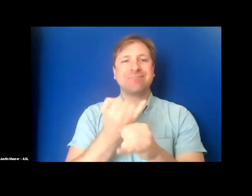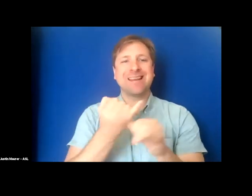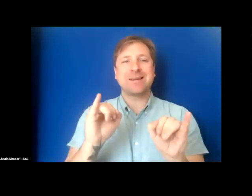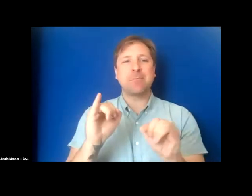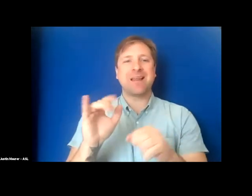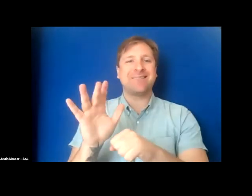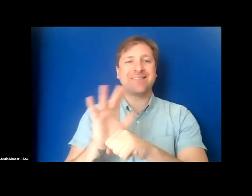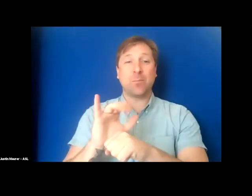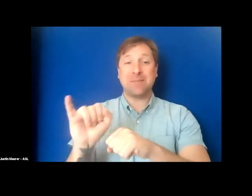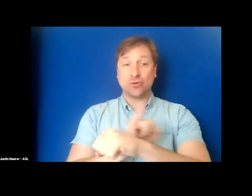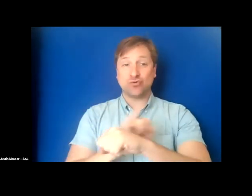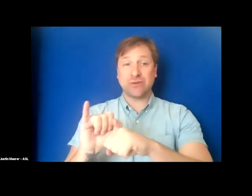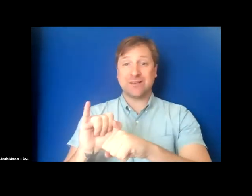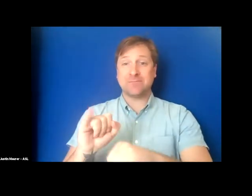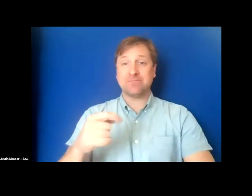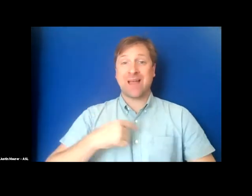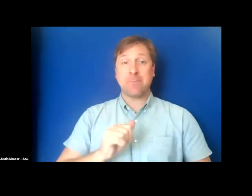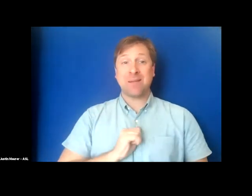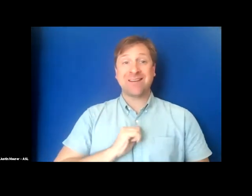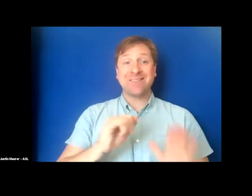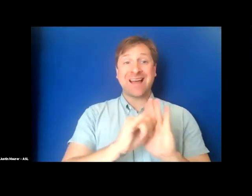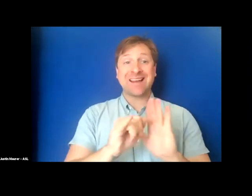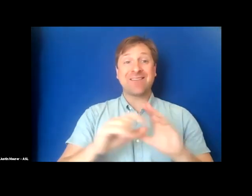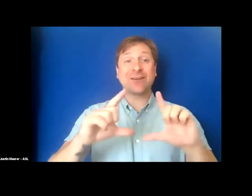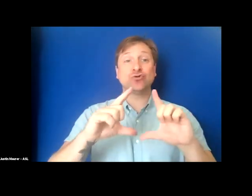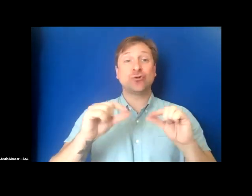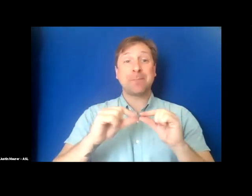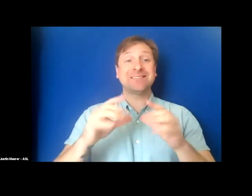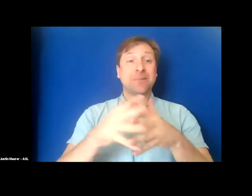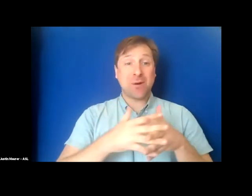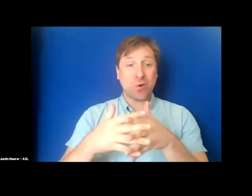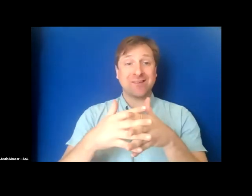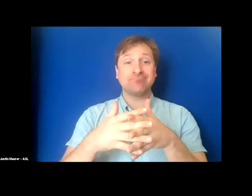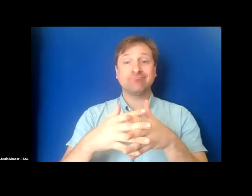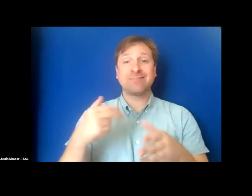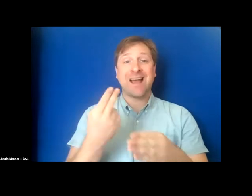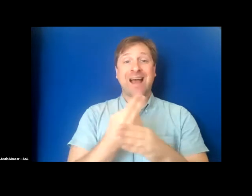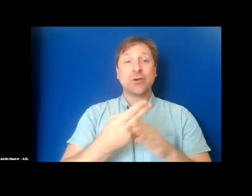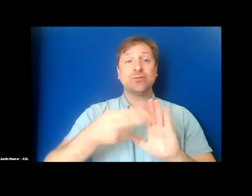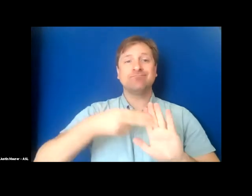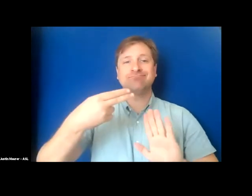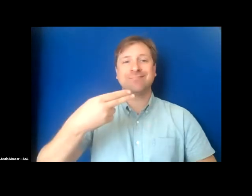I myself identify as a Japanese American. I use he/him pronouns.